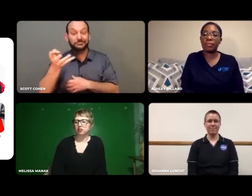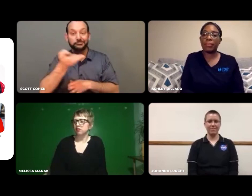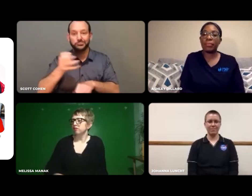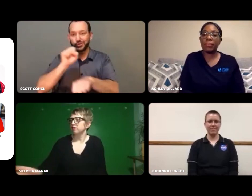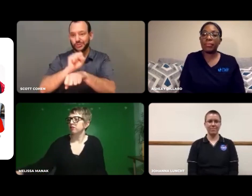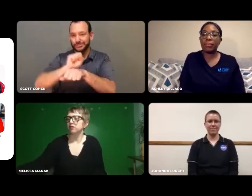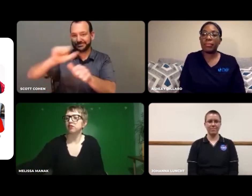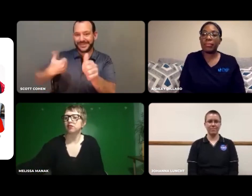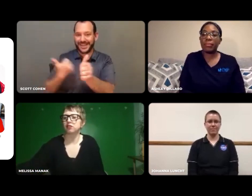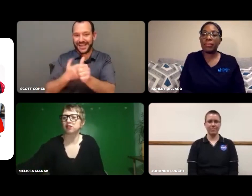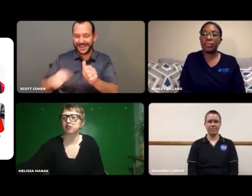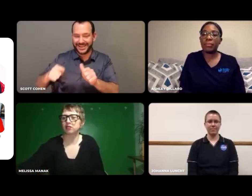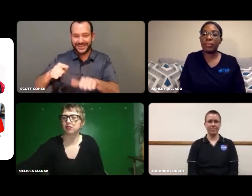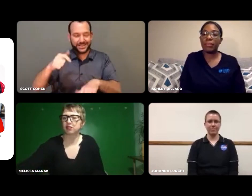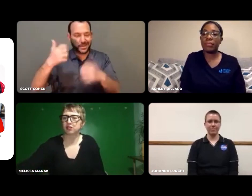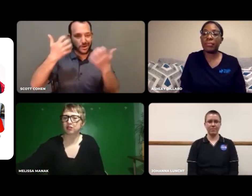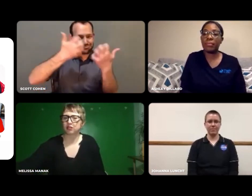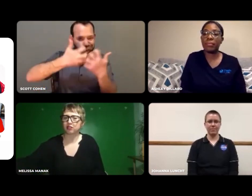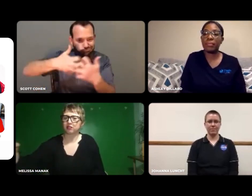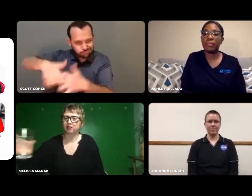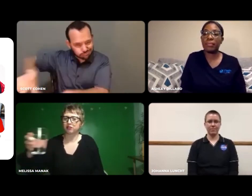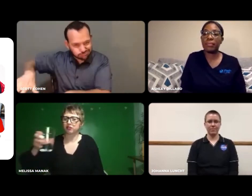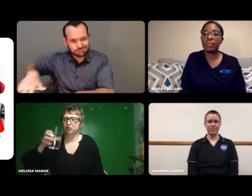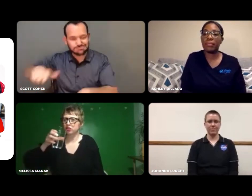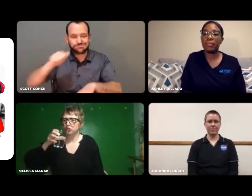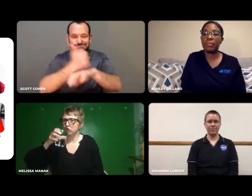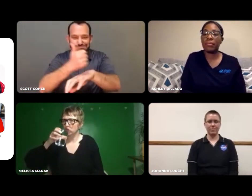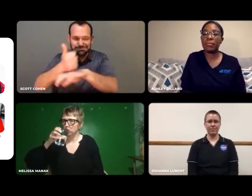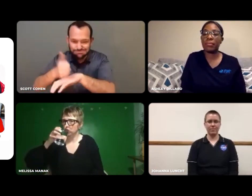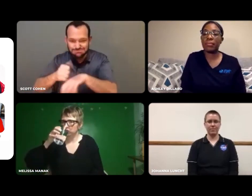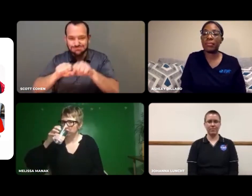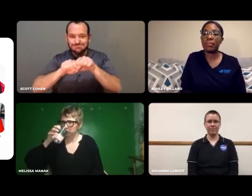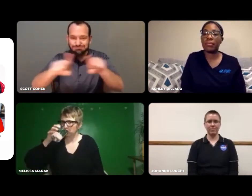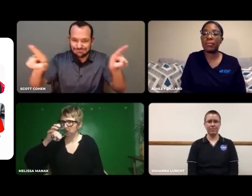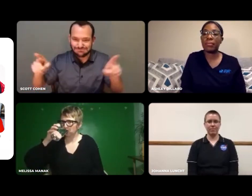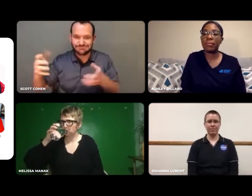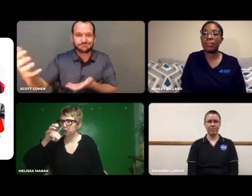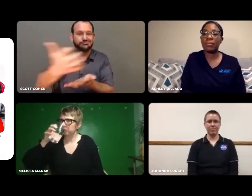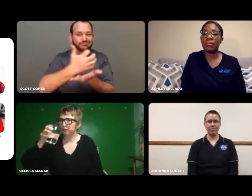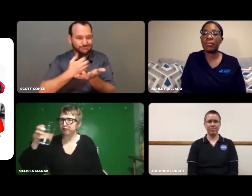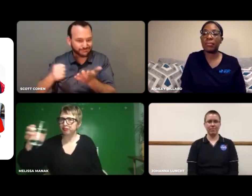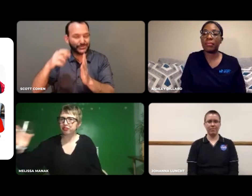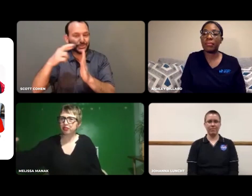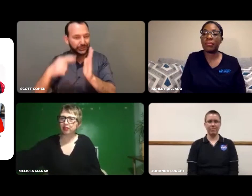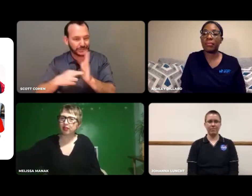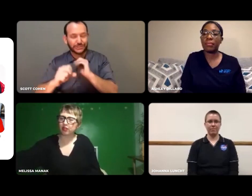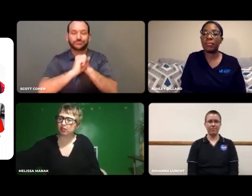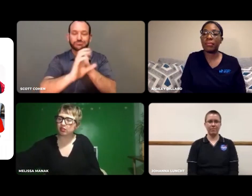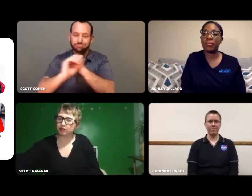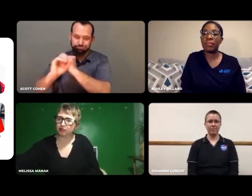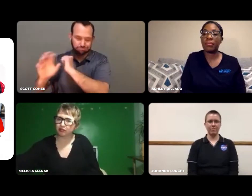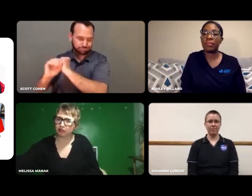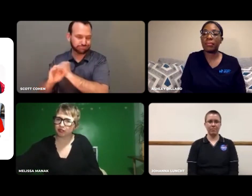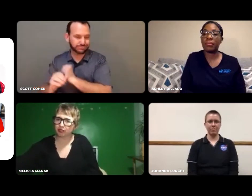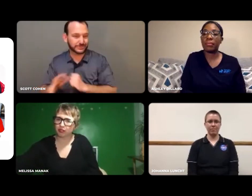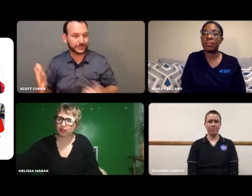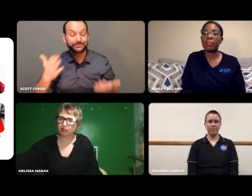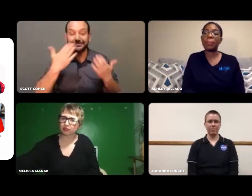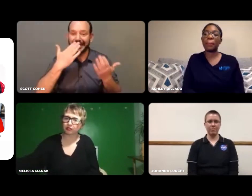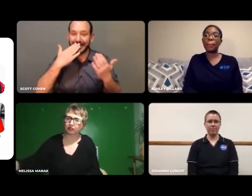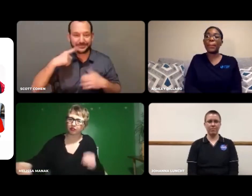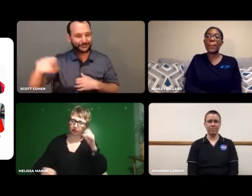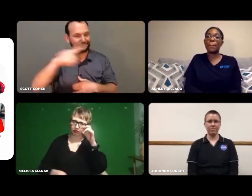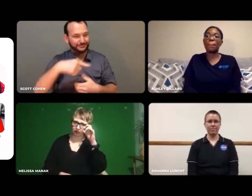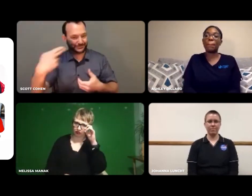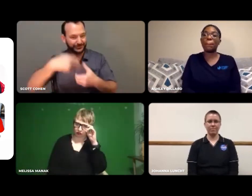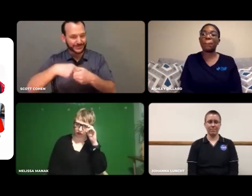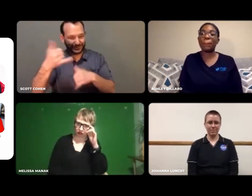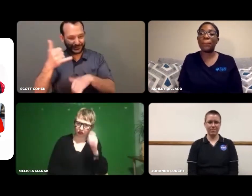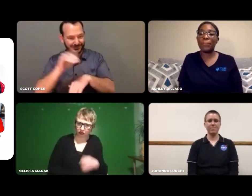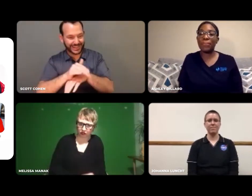The CSD Learns team is who organized the webinar and got us here tonight.